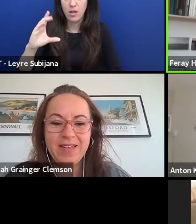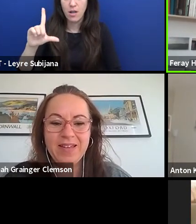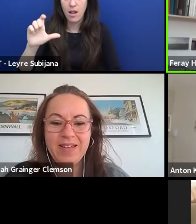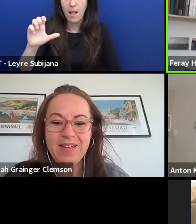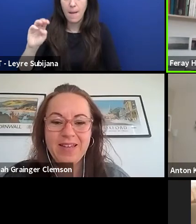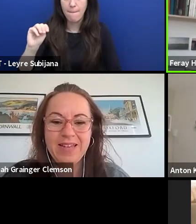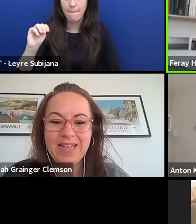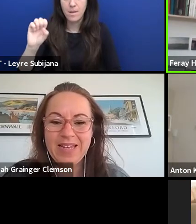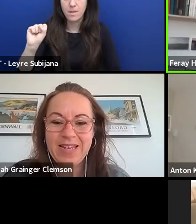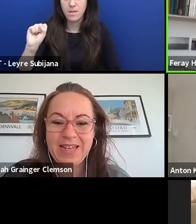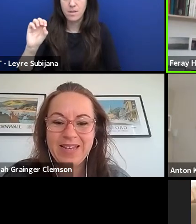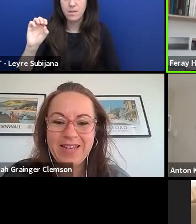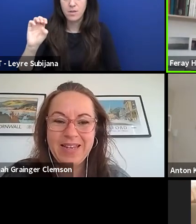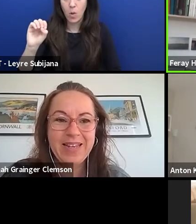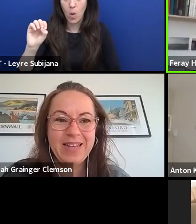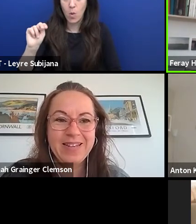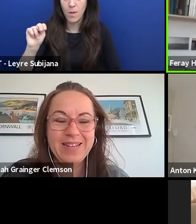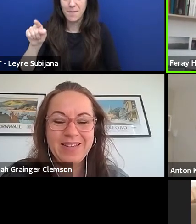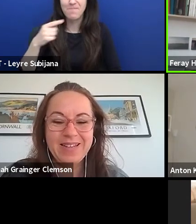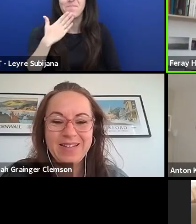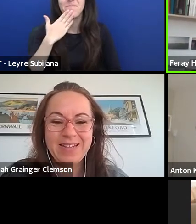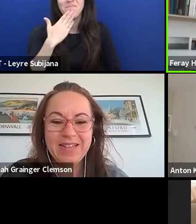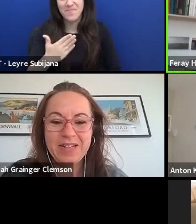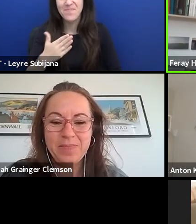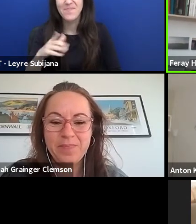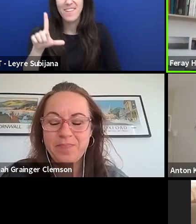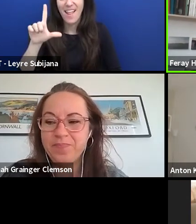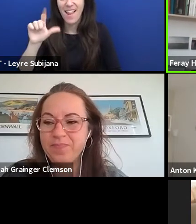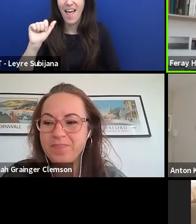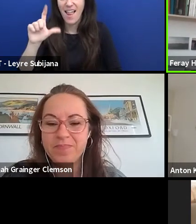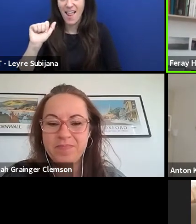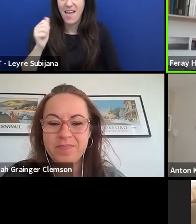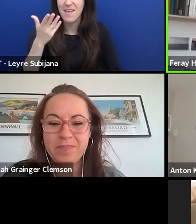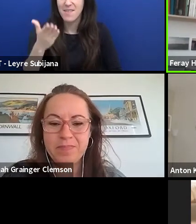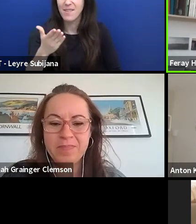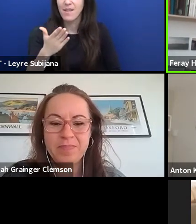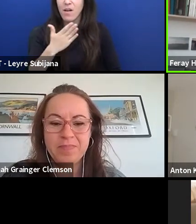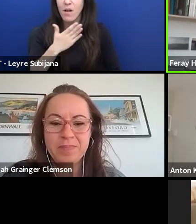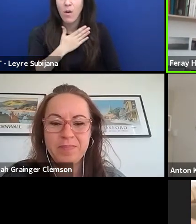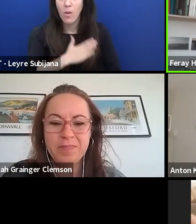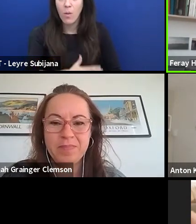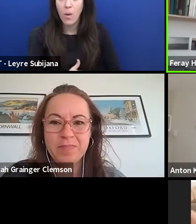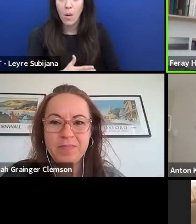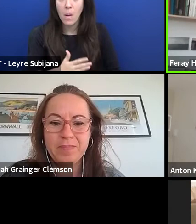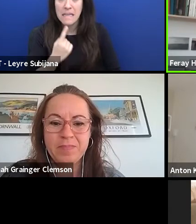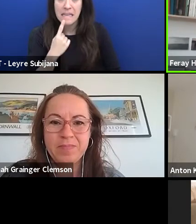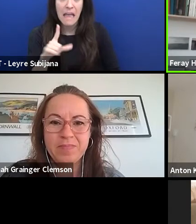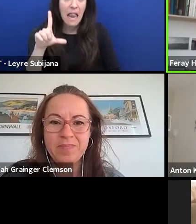So thank you, Lala. Do you want me to say Lala, Lala?